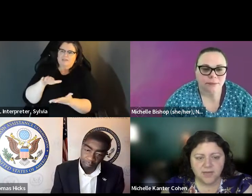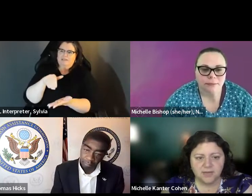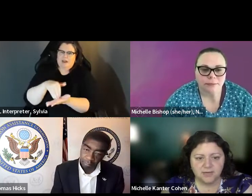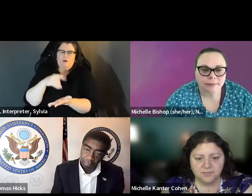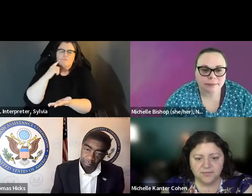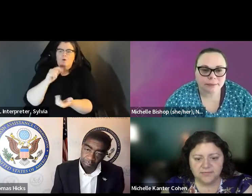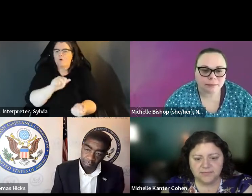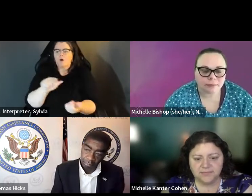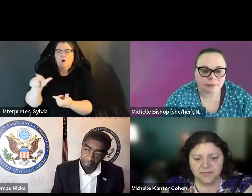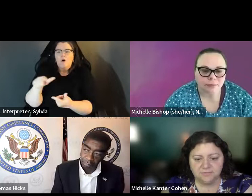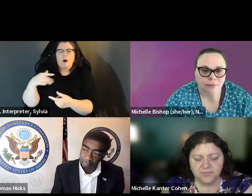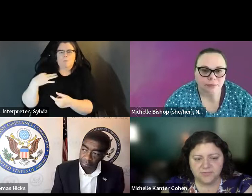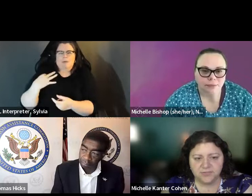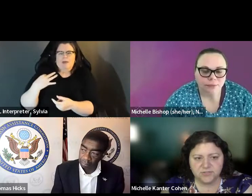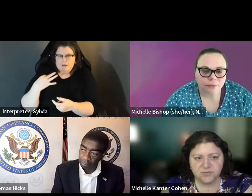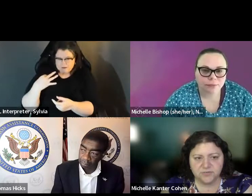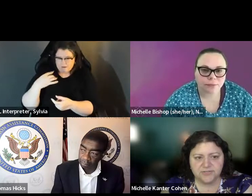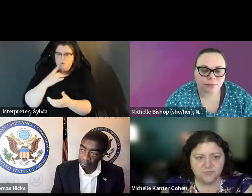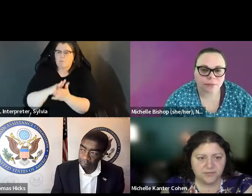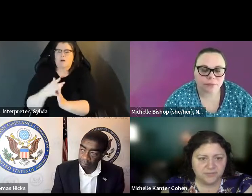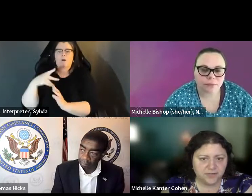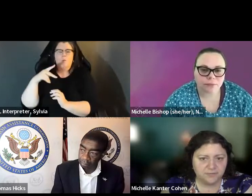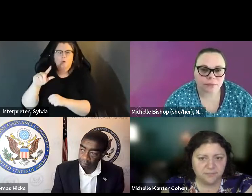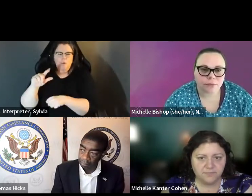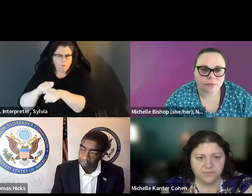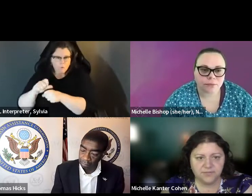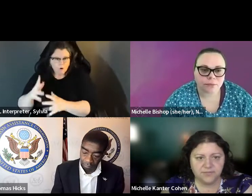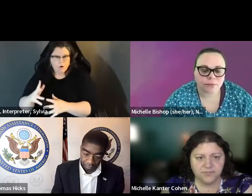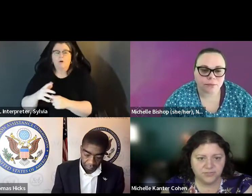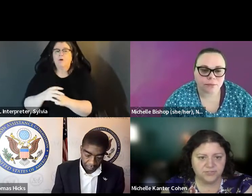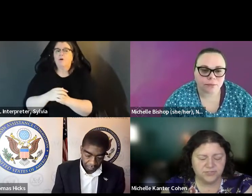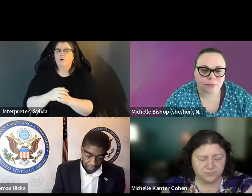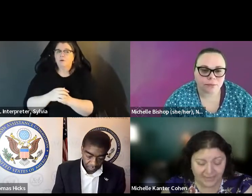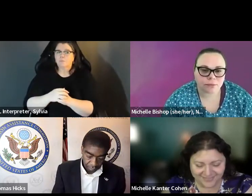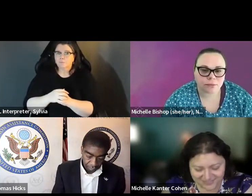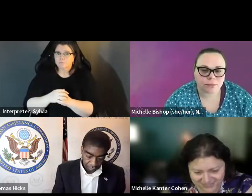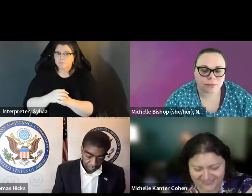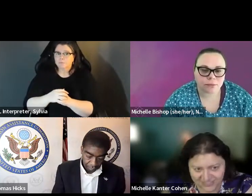elections resource. that's a central location for applying that's a central location for applying to be a pole worker. to be a poll worker.